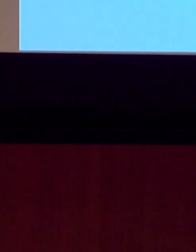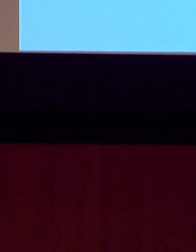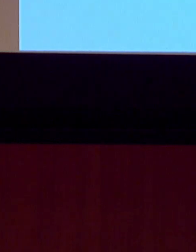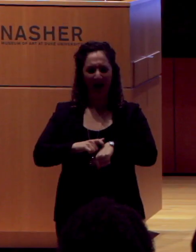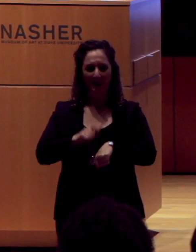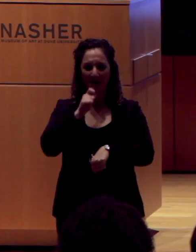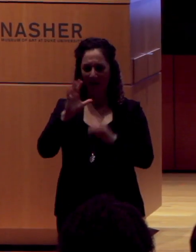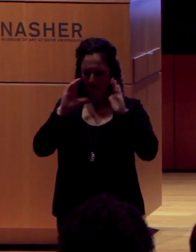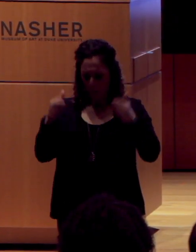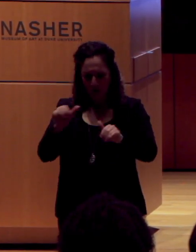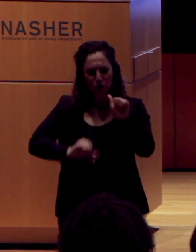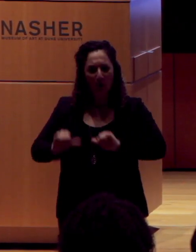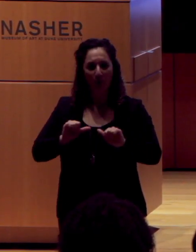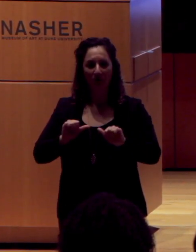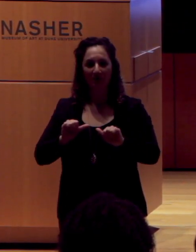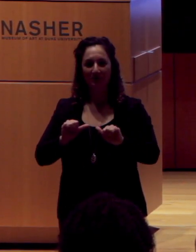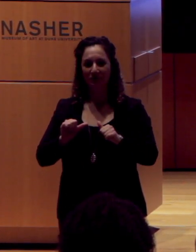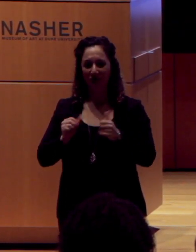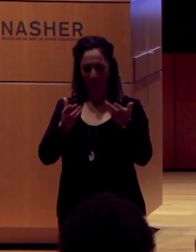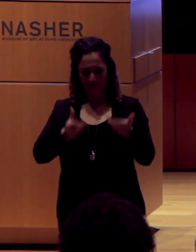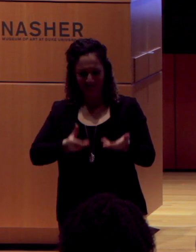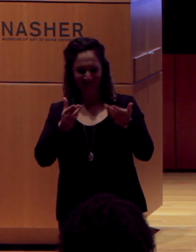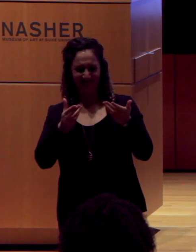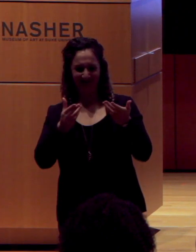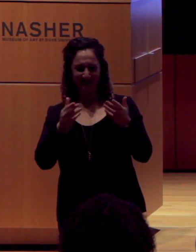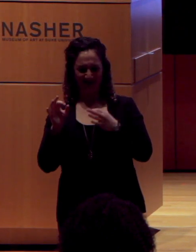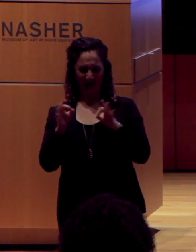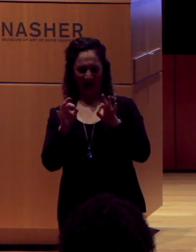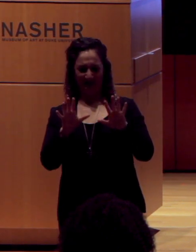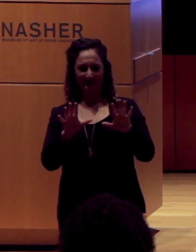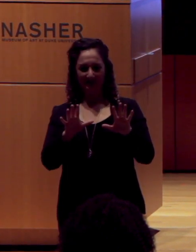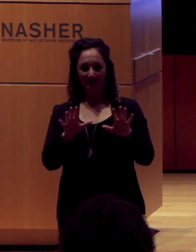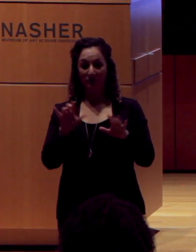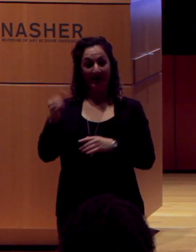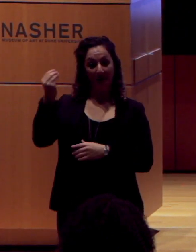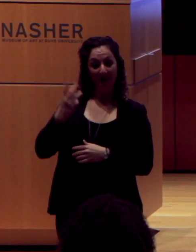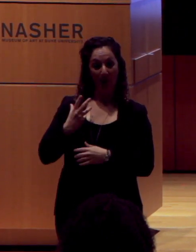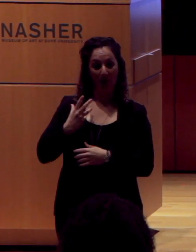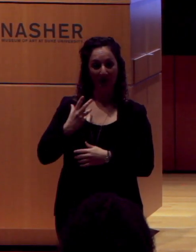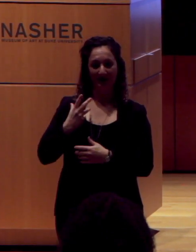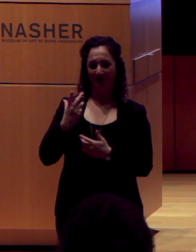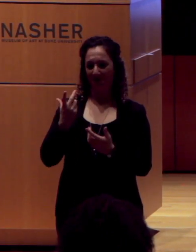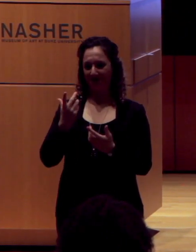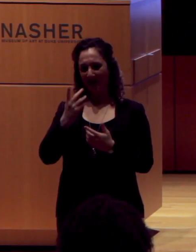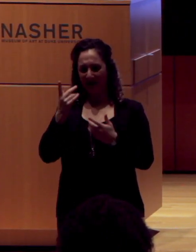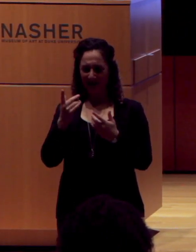So, it’s just a distraction, so that’s what has been told to us, or it’s going to make a statement of some kind, or the audience is going to be confused.